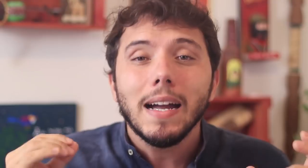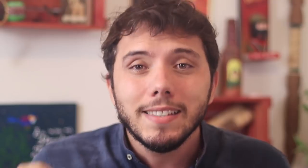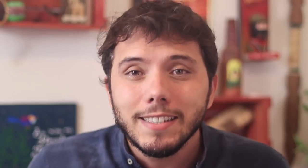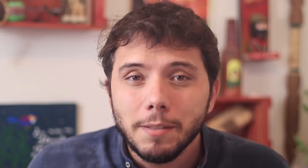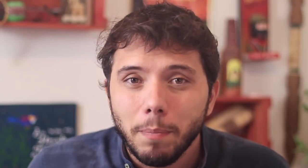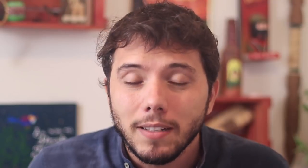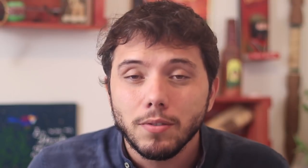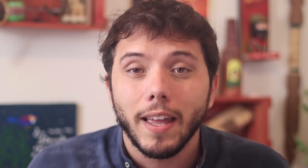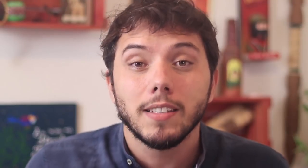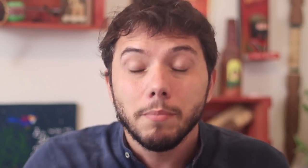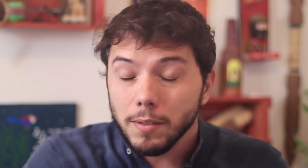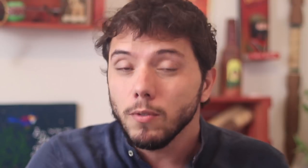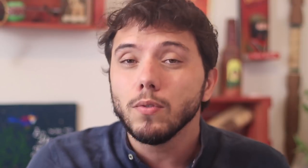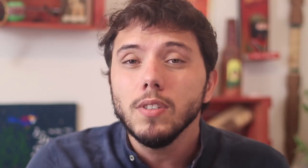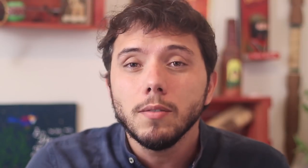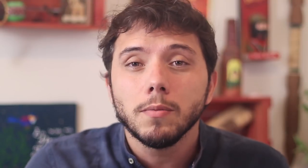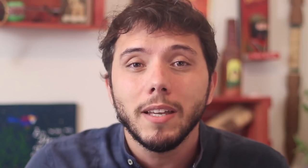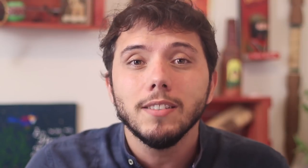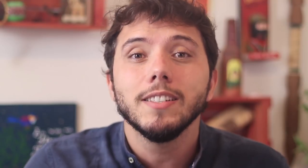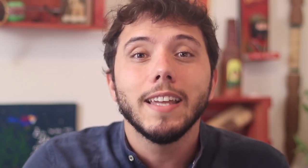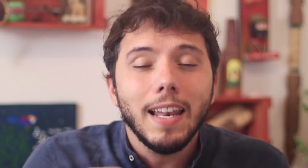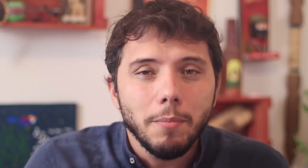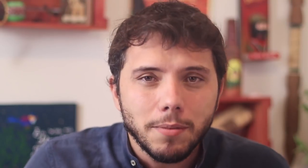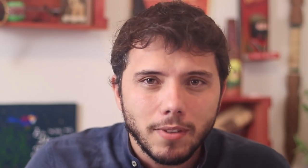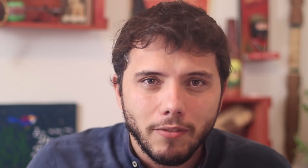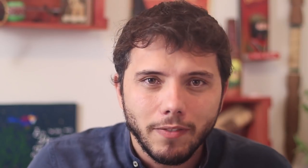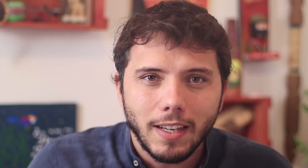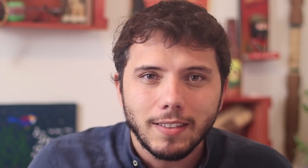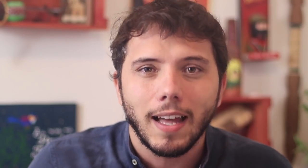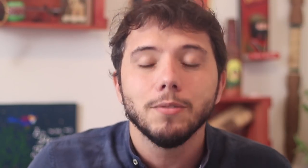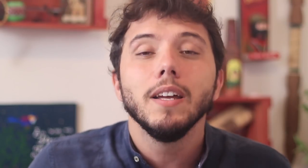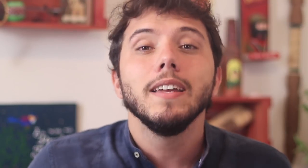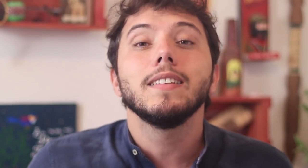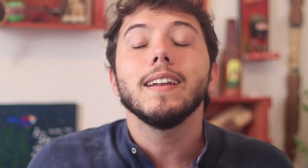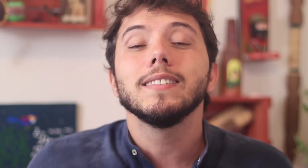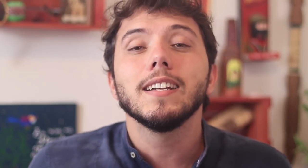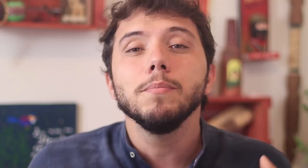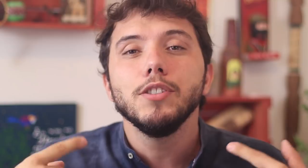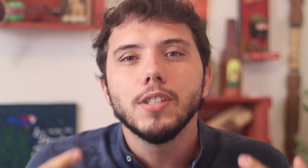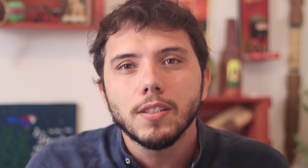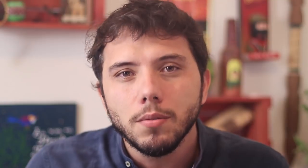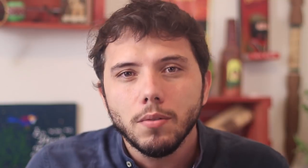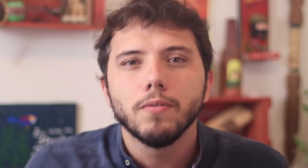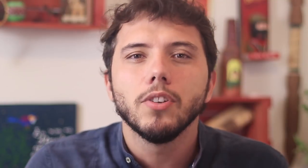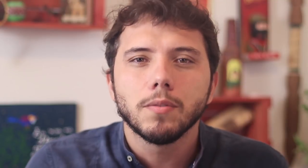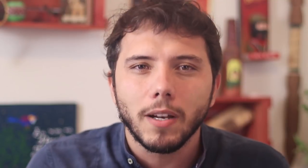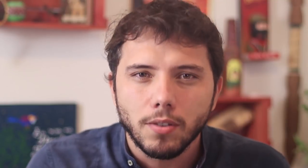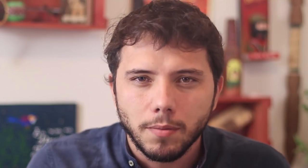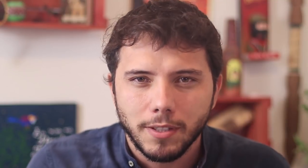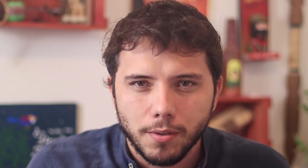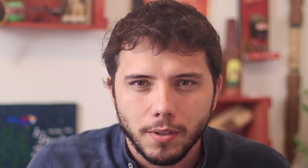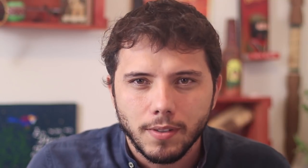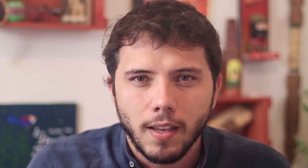participating in them and even with all the suspicion that he himself was infected and would be transmitting the the virus to other people.